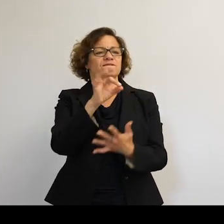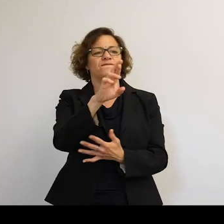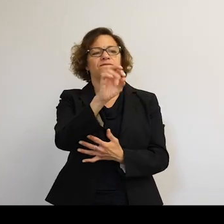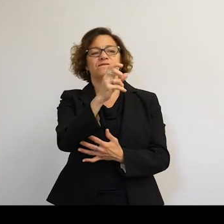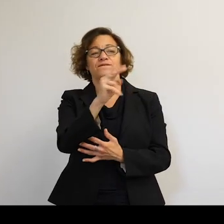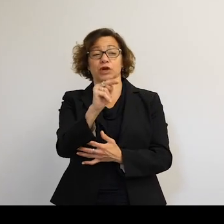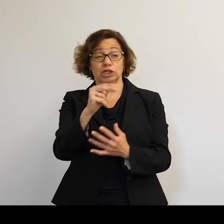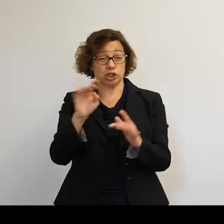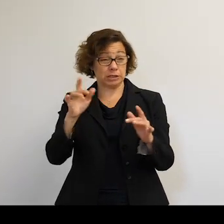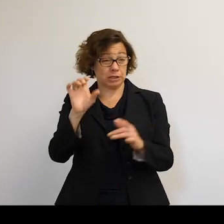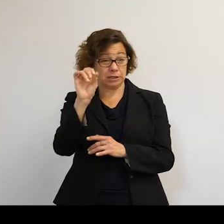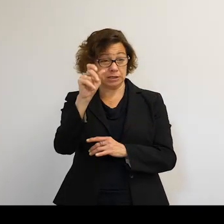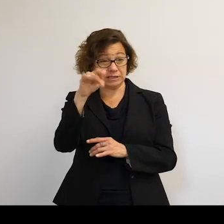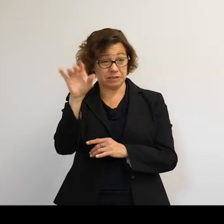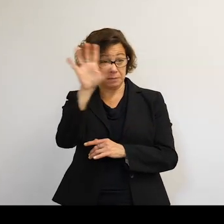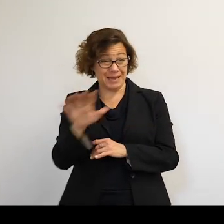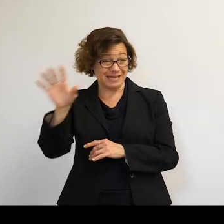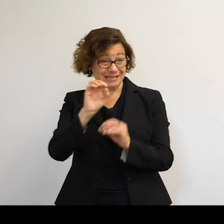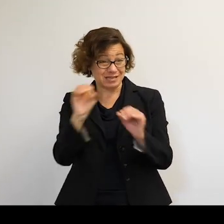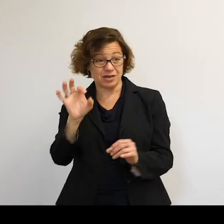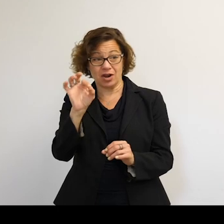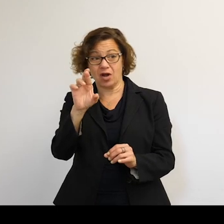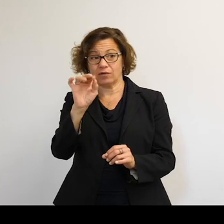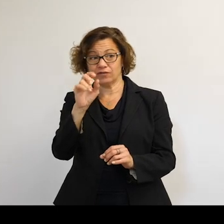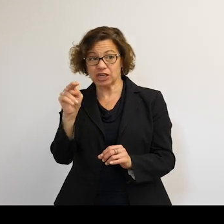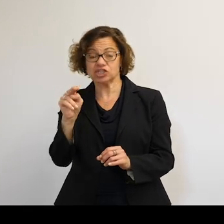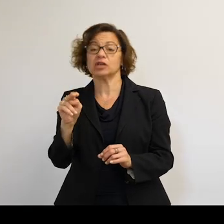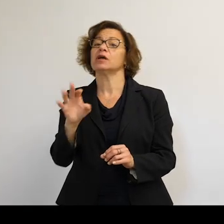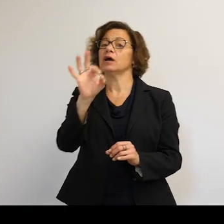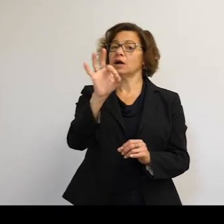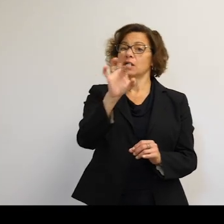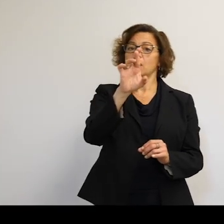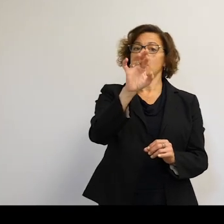Yeah, there is friction between objects in space in the atmosphere.